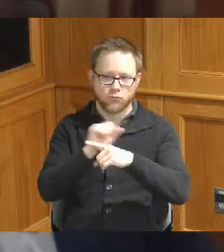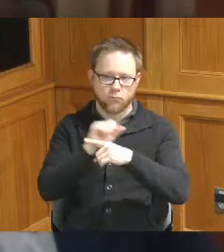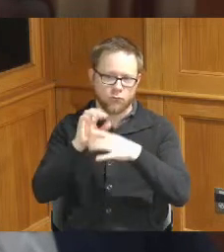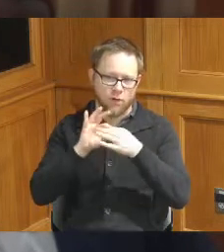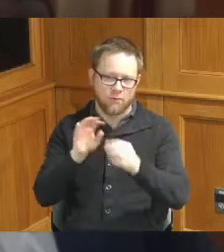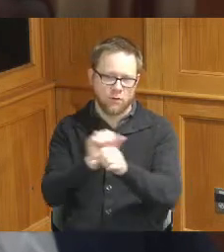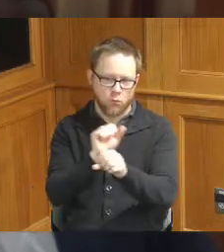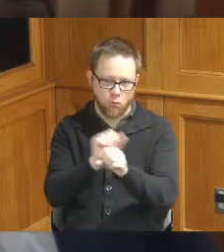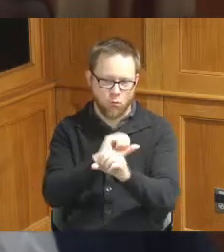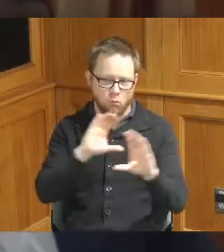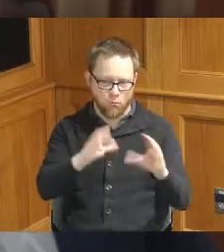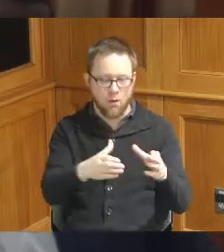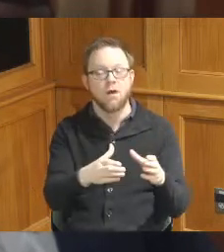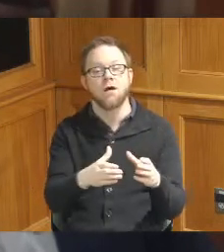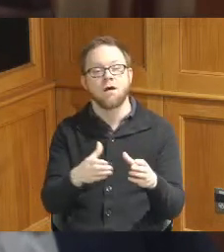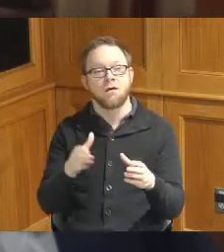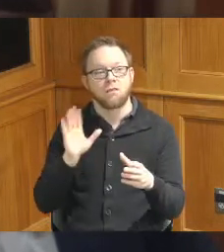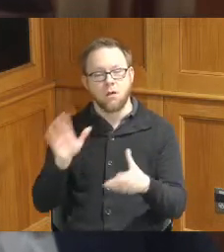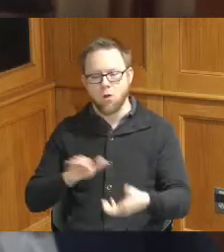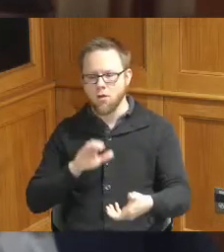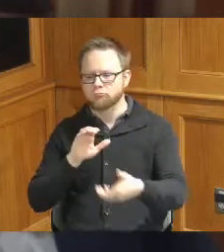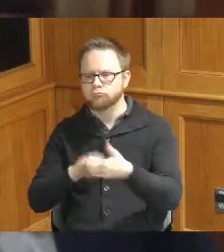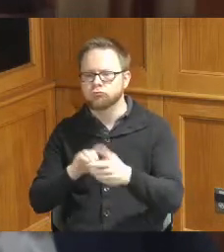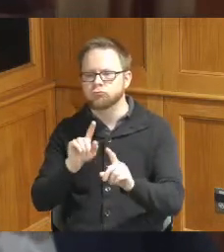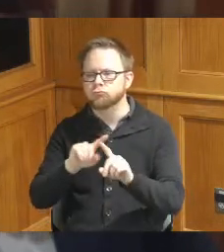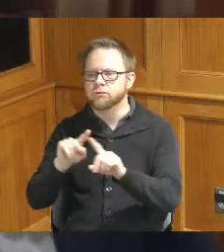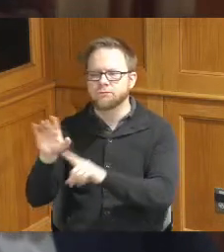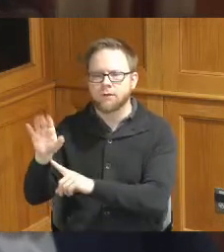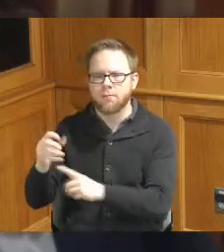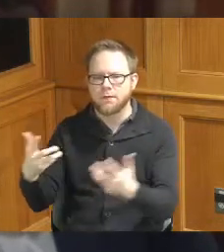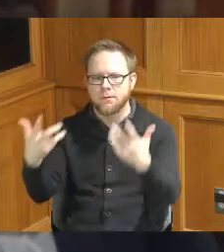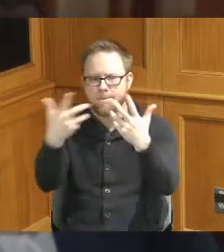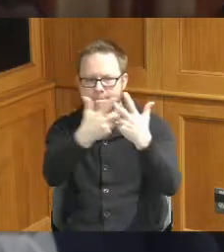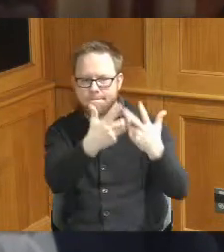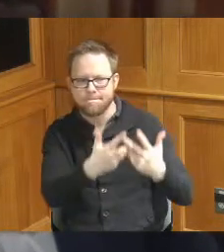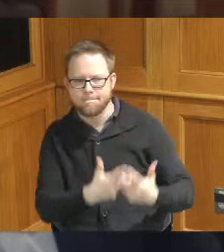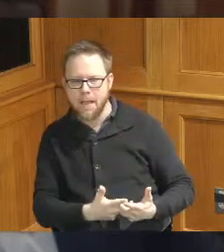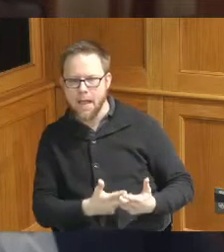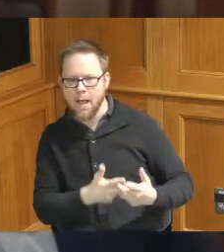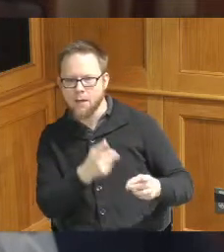they are going to work closely with employers to match candidates with jobs and they do offer